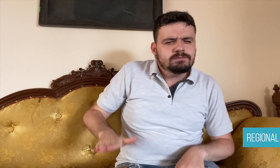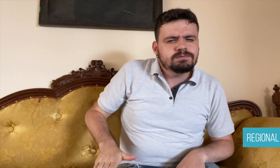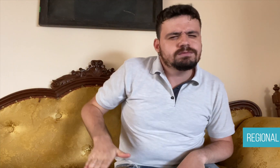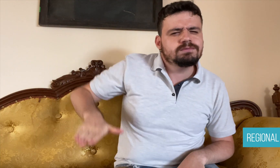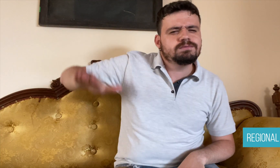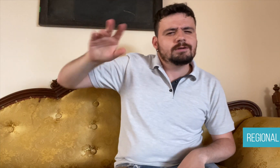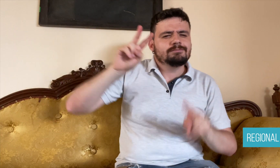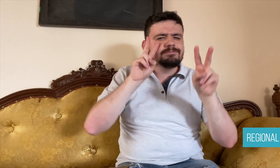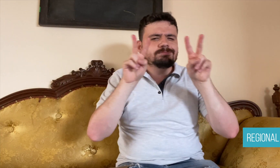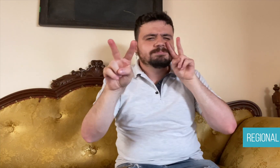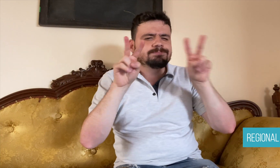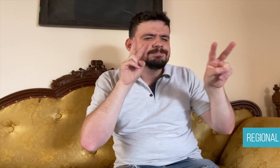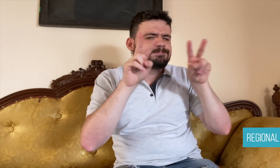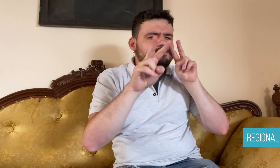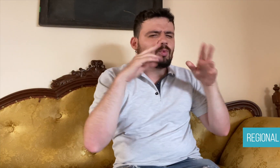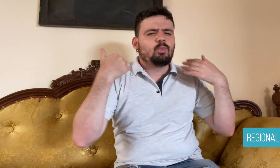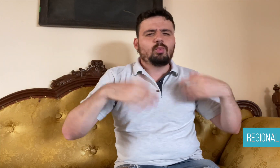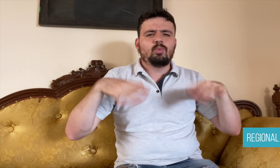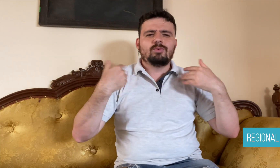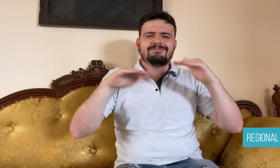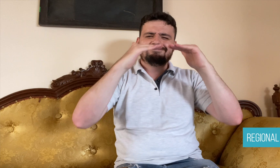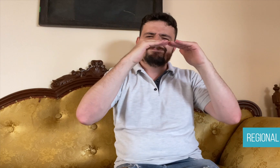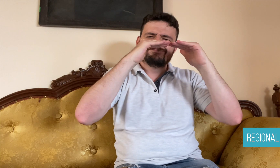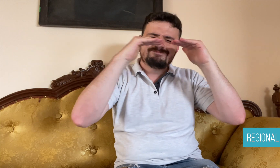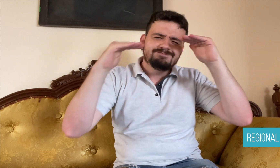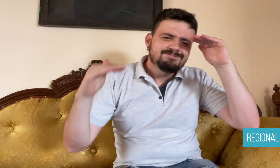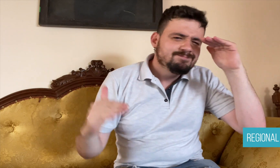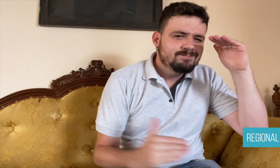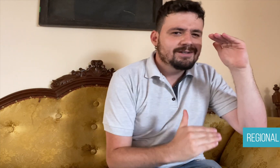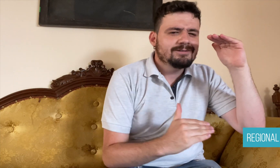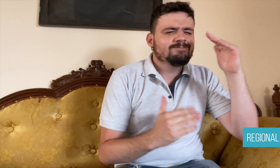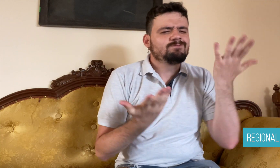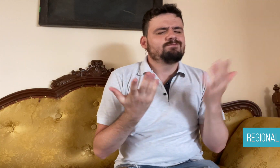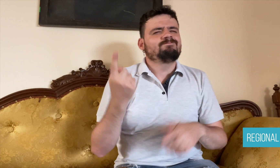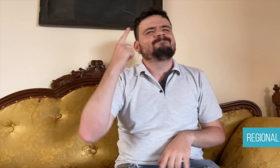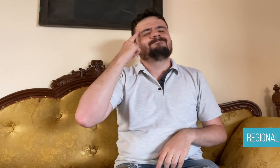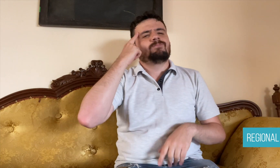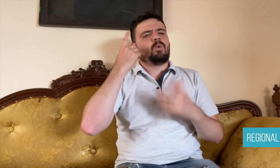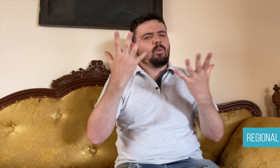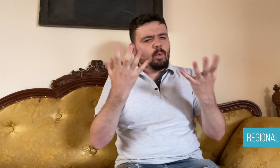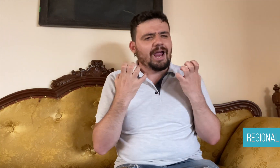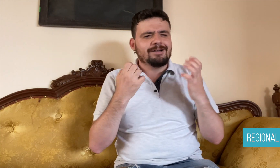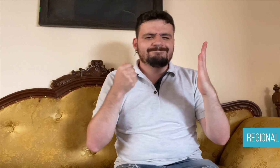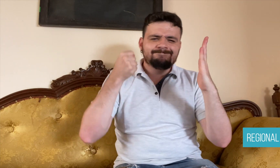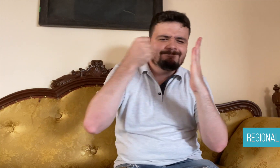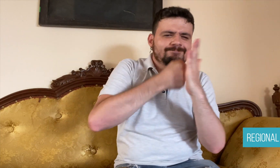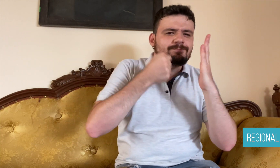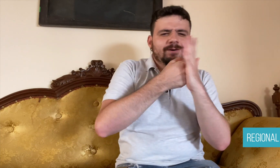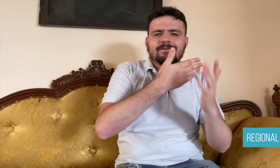so I am fighting for better health, better pensions,